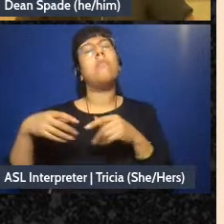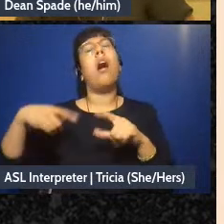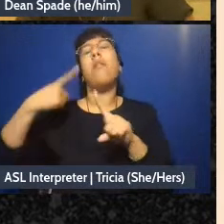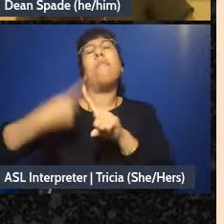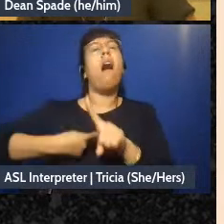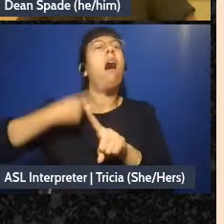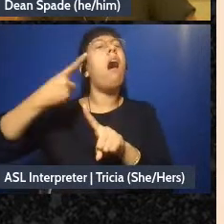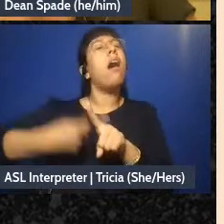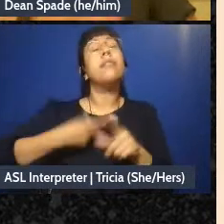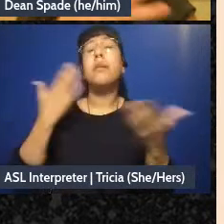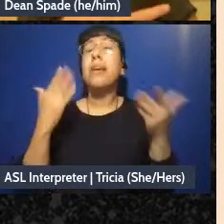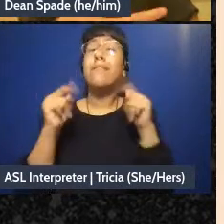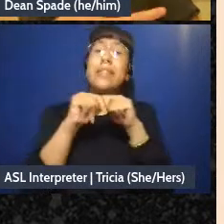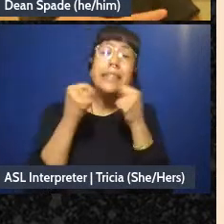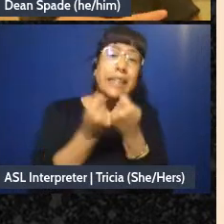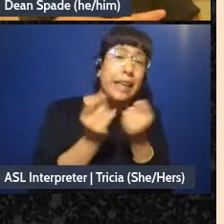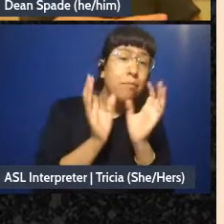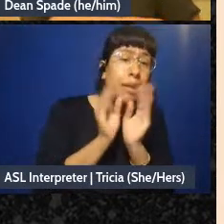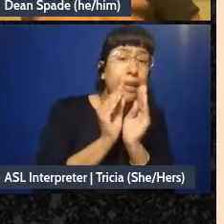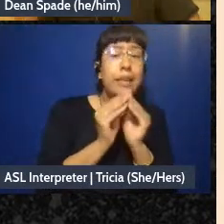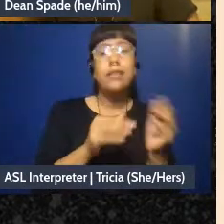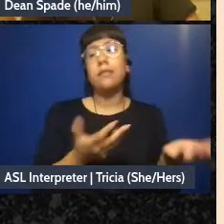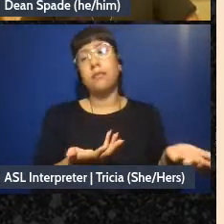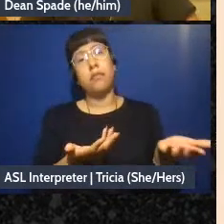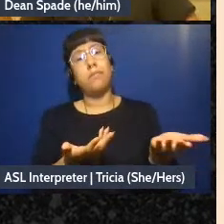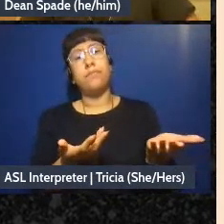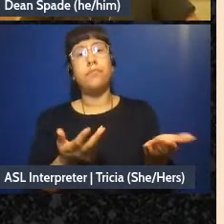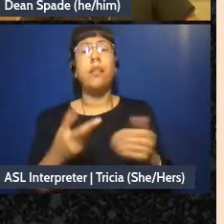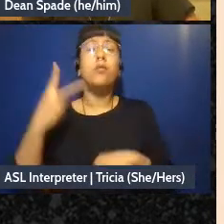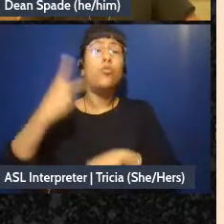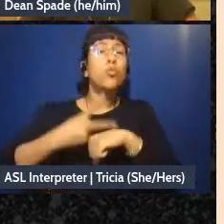meetings, you might be having being of the whole group, but like twice a year you have some kind of